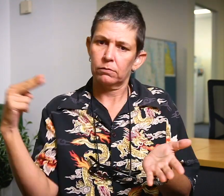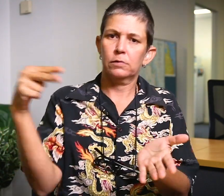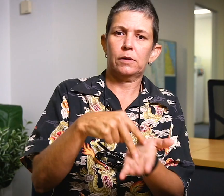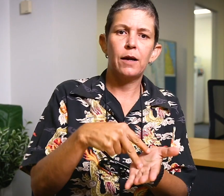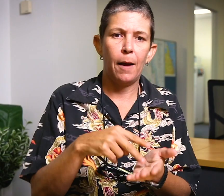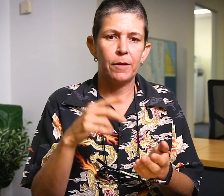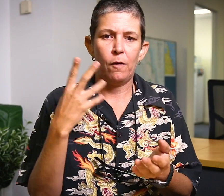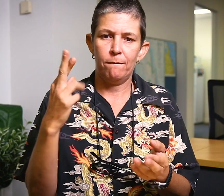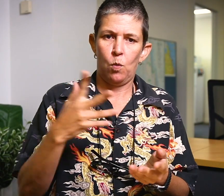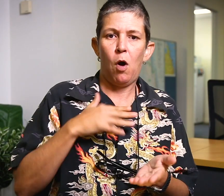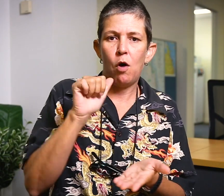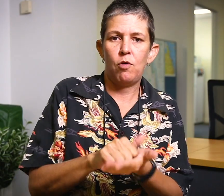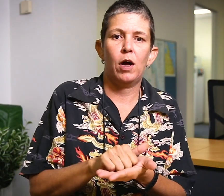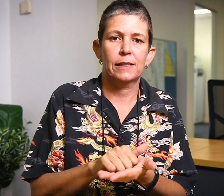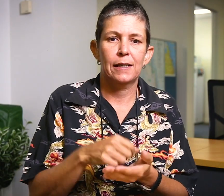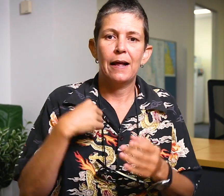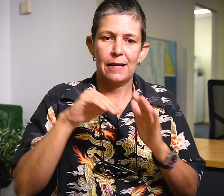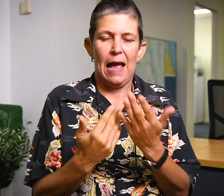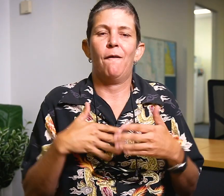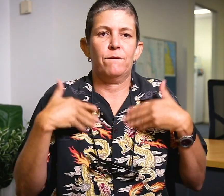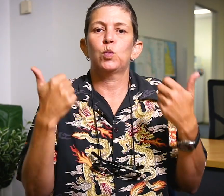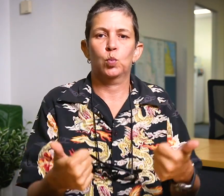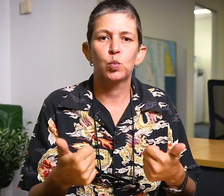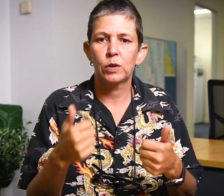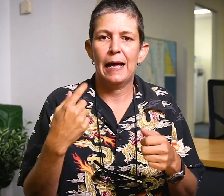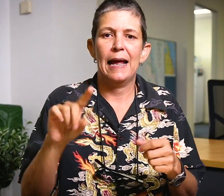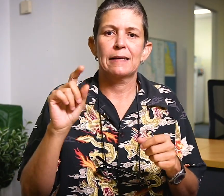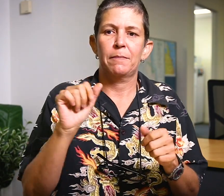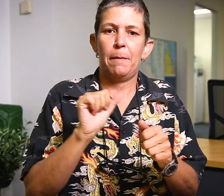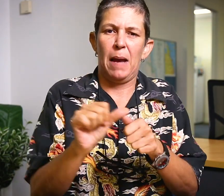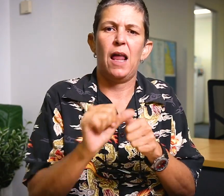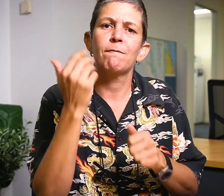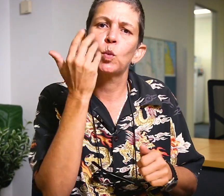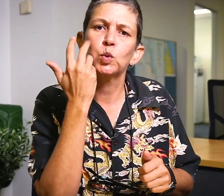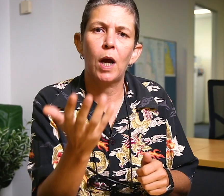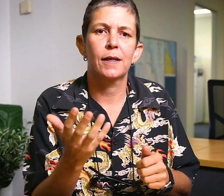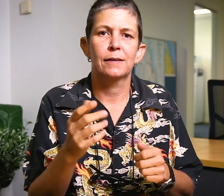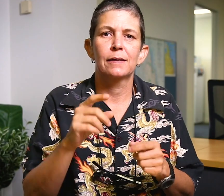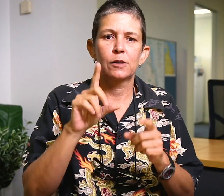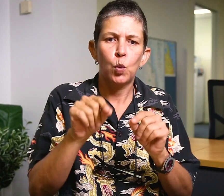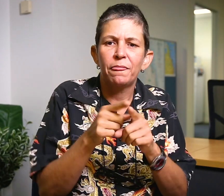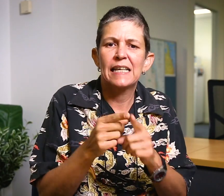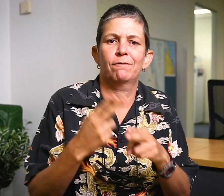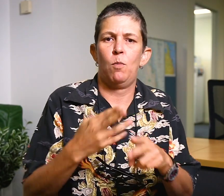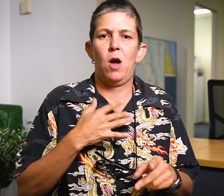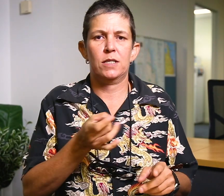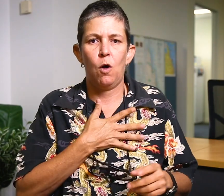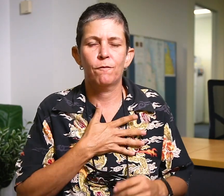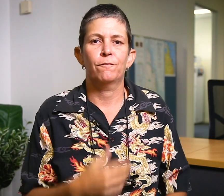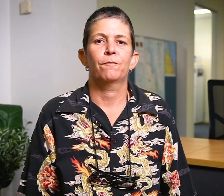I can stand up for my rights and that makes me feel good. I have a better future now and that I can do things for myself.